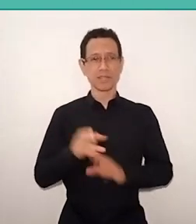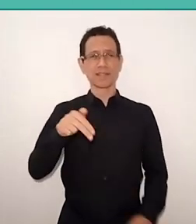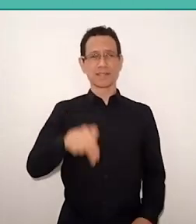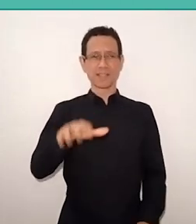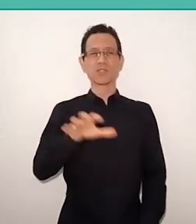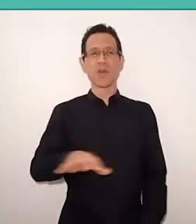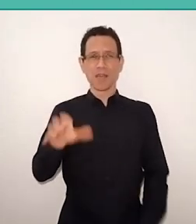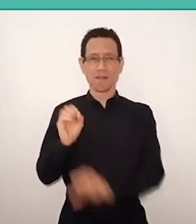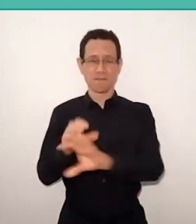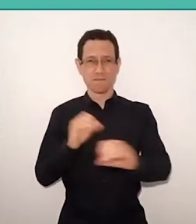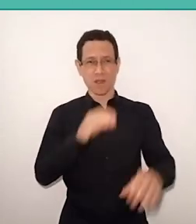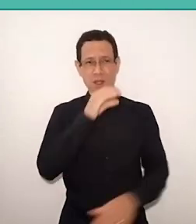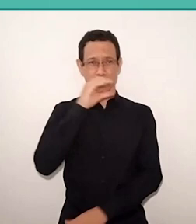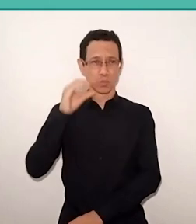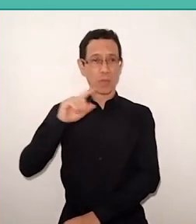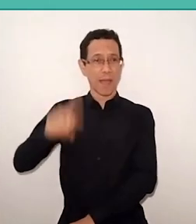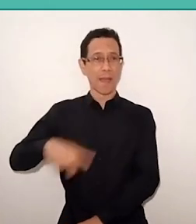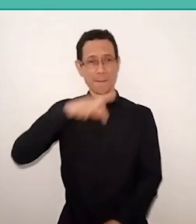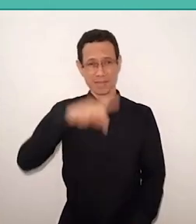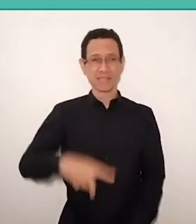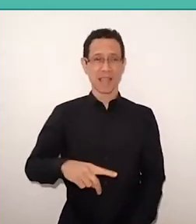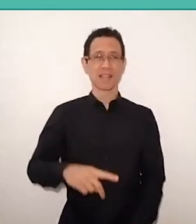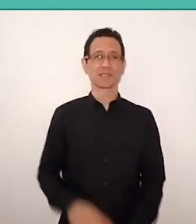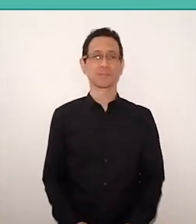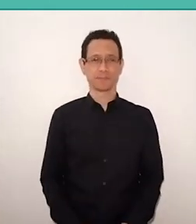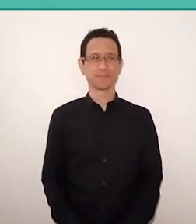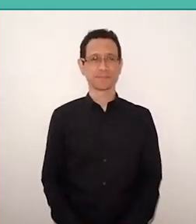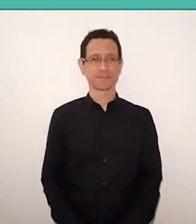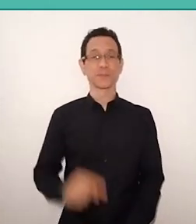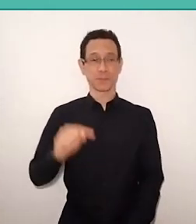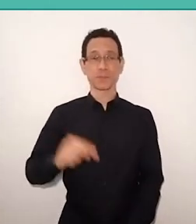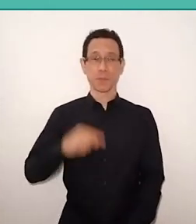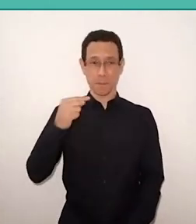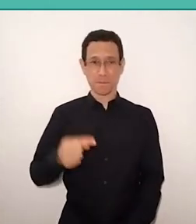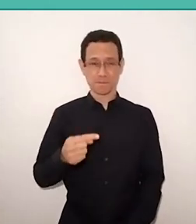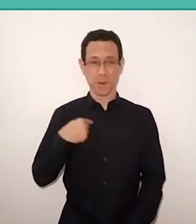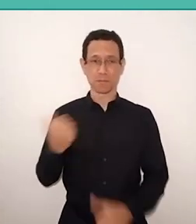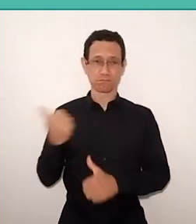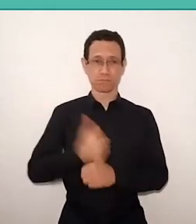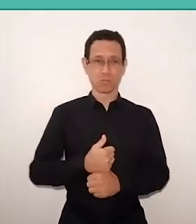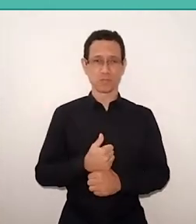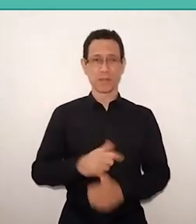when Paulo Freire was president, and I succeeded him in the chairmanship of this commission,